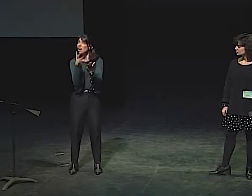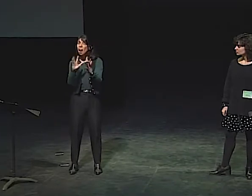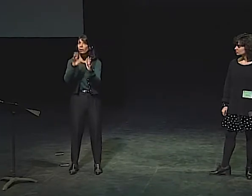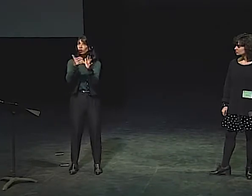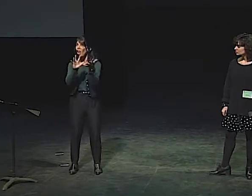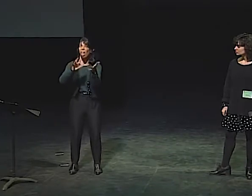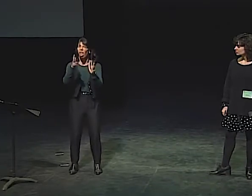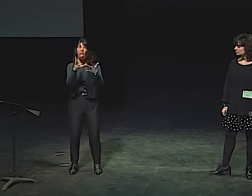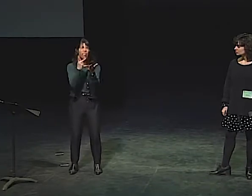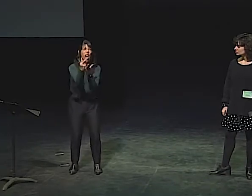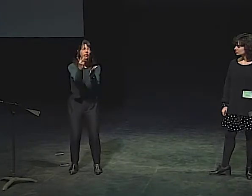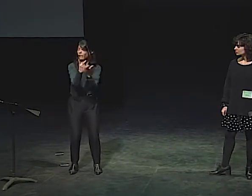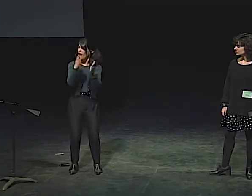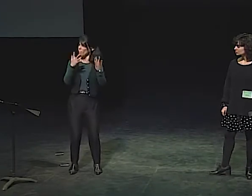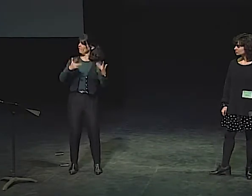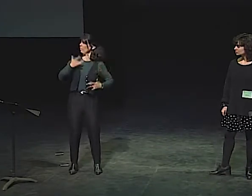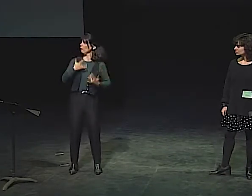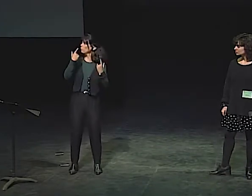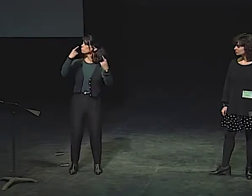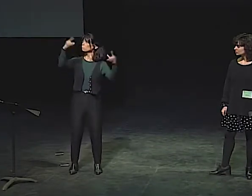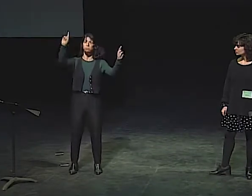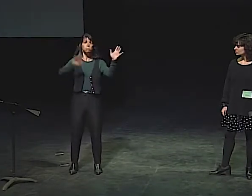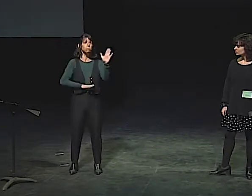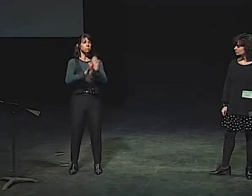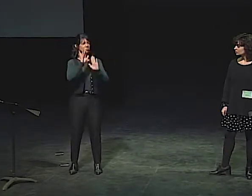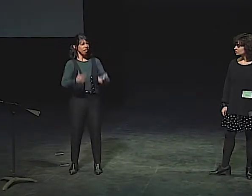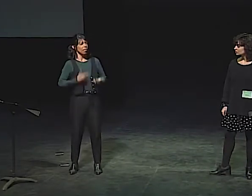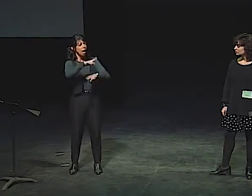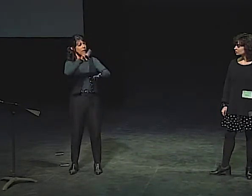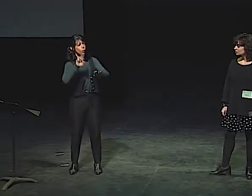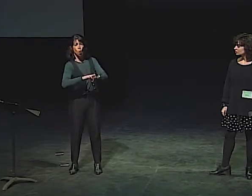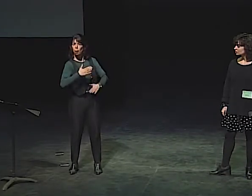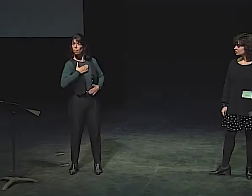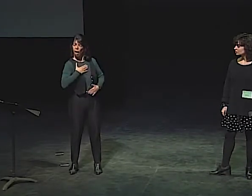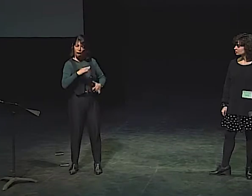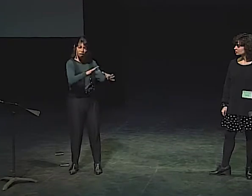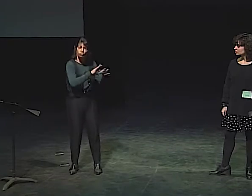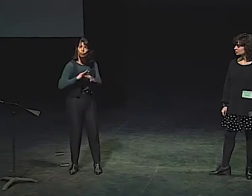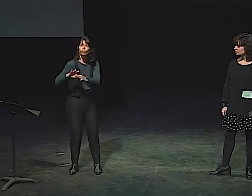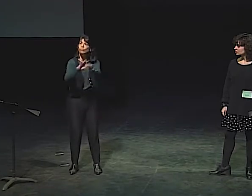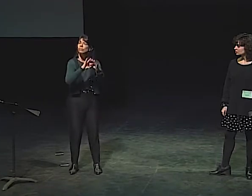AND THEY WERE FREE, AND THEY WERE FREE TO BE HONEST. AND THEY WEREN'T FAILURES.